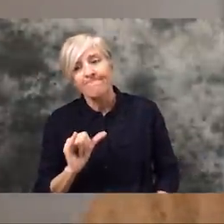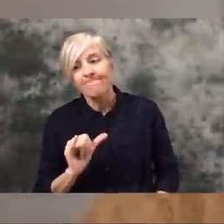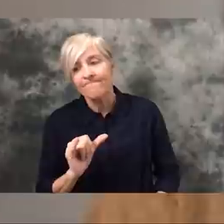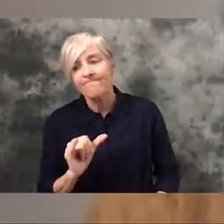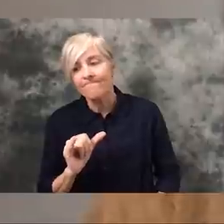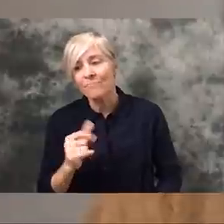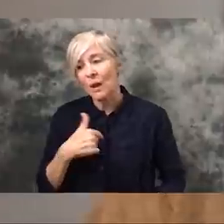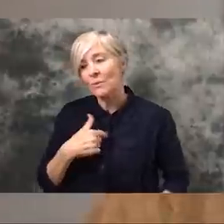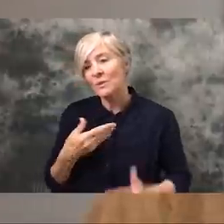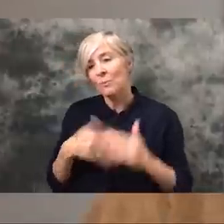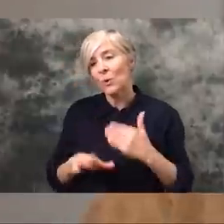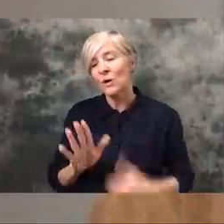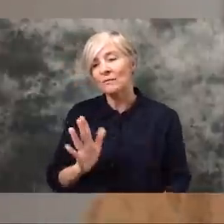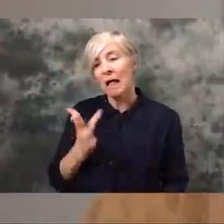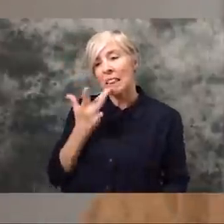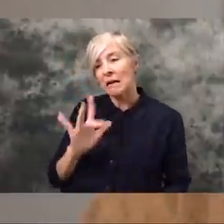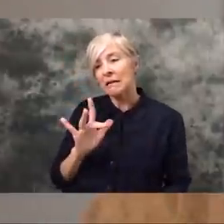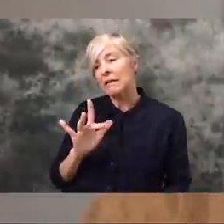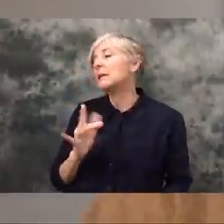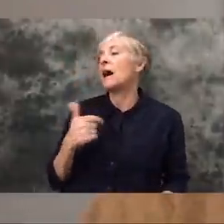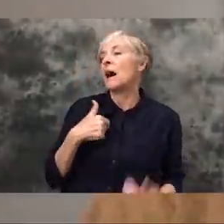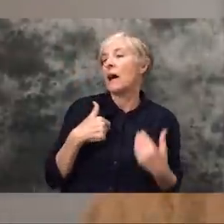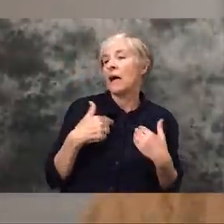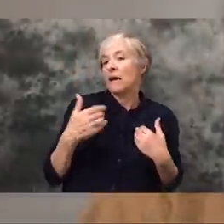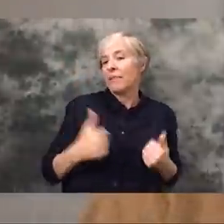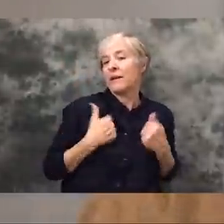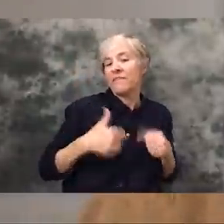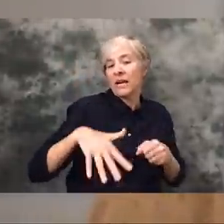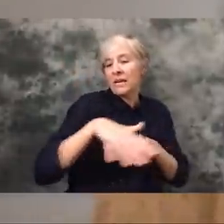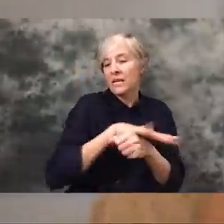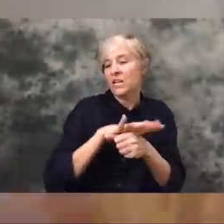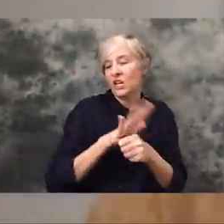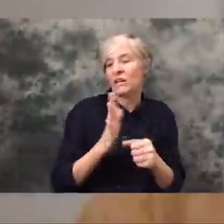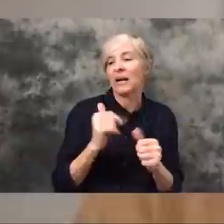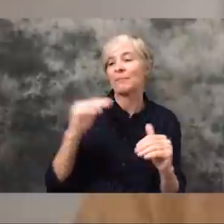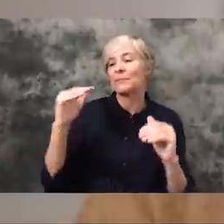because you were born on a certain plot of land in a certain space on the globe